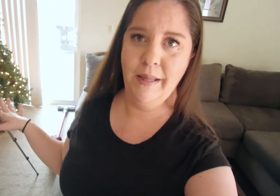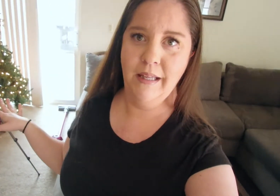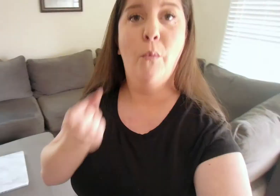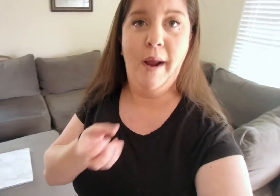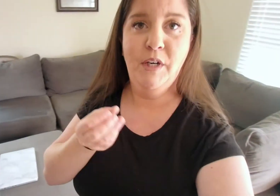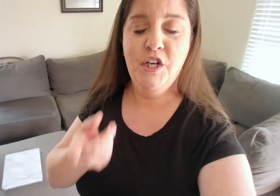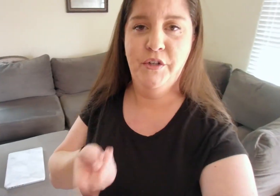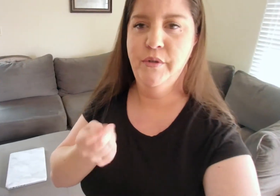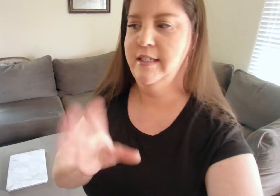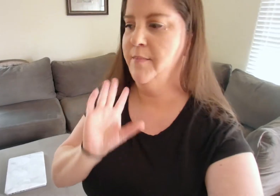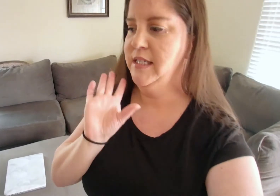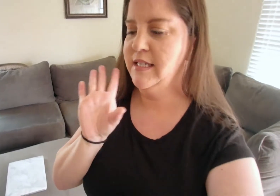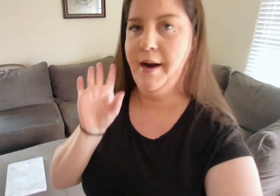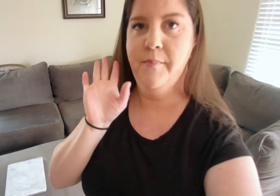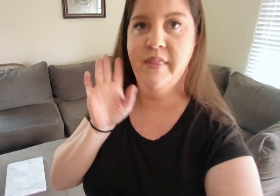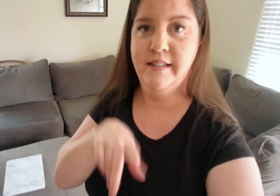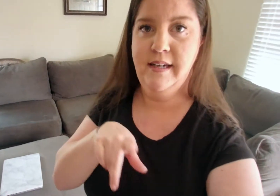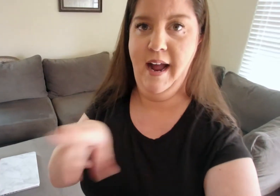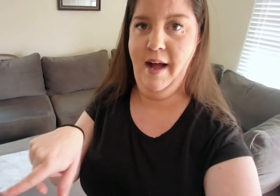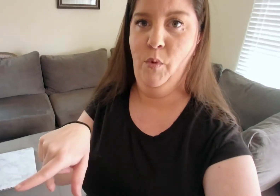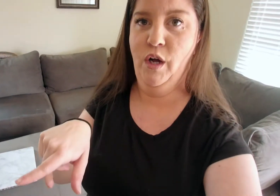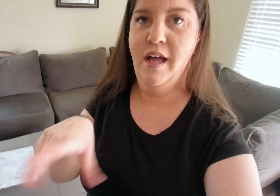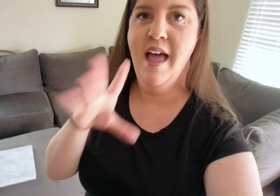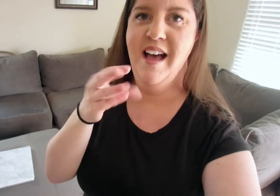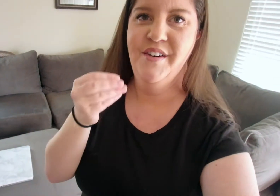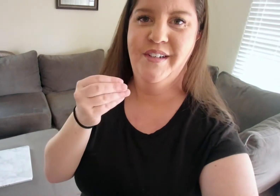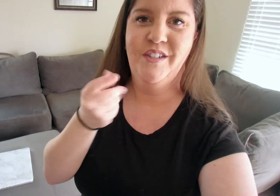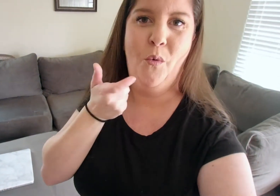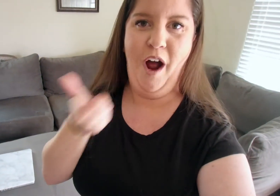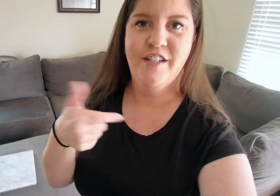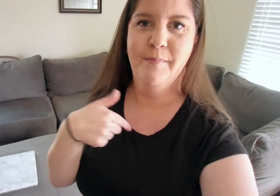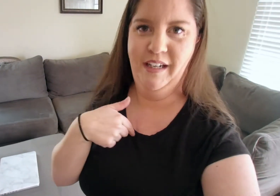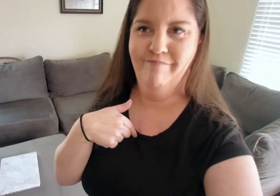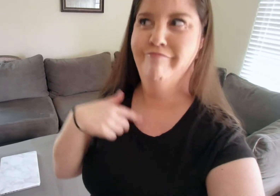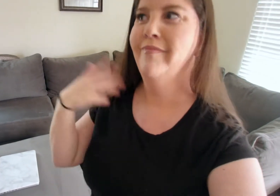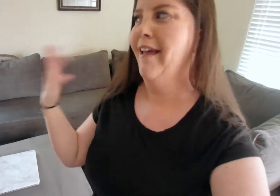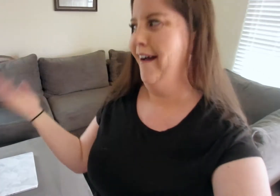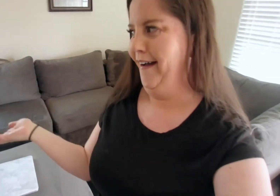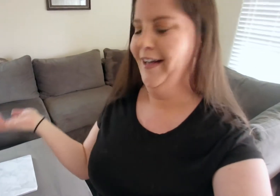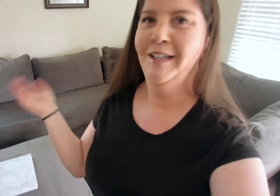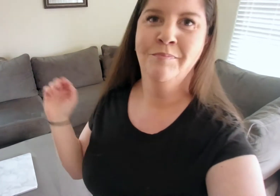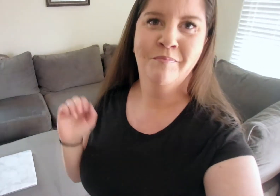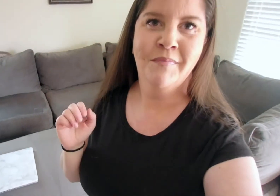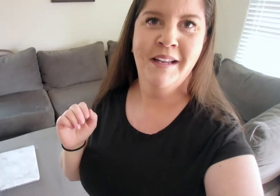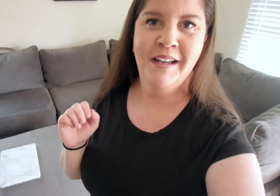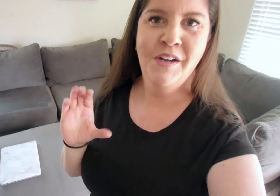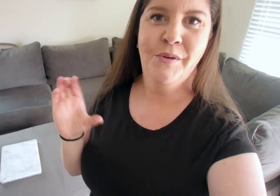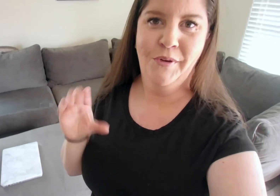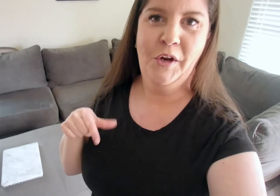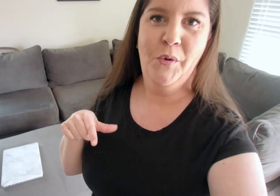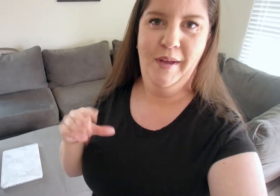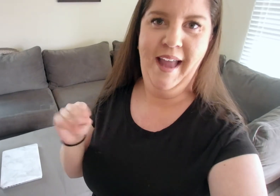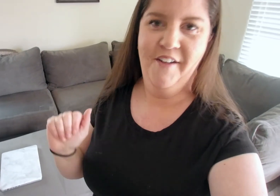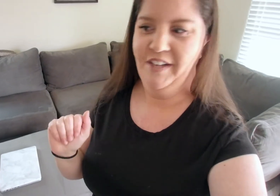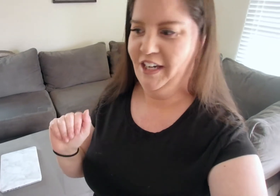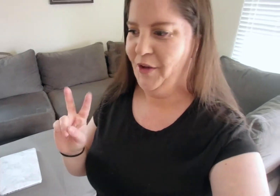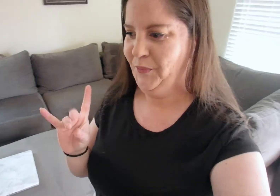What I'm gonna do is I'm gonna set up this camera and you get to watch me umm do a Q & A video